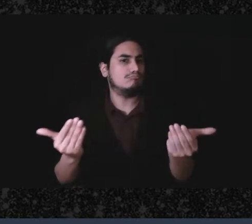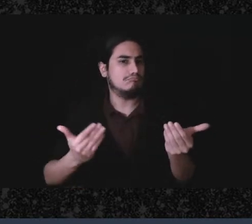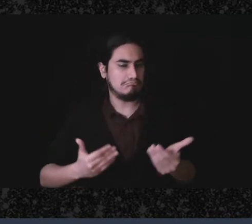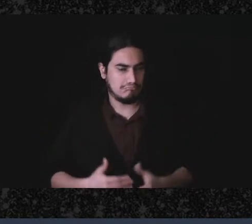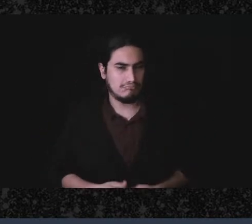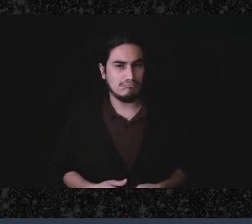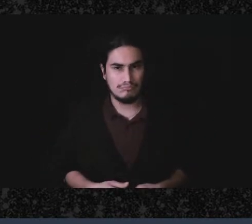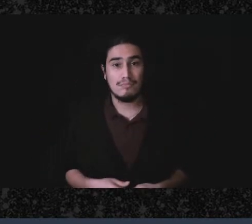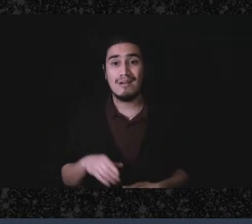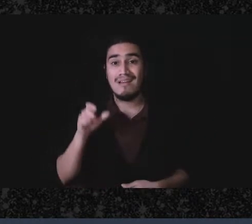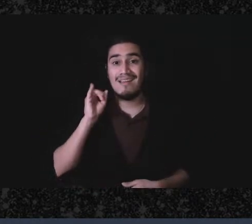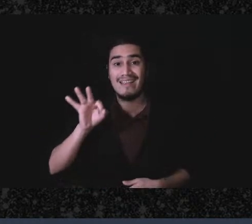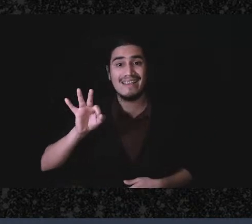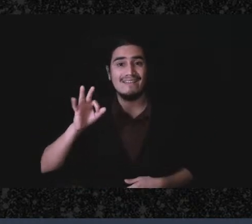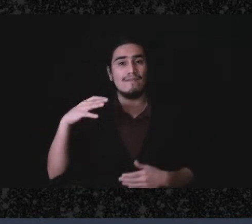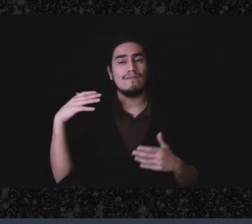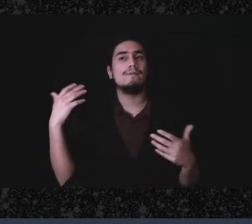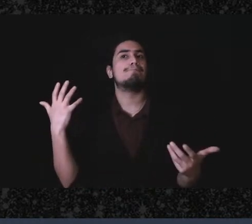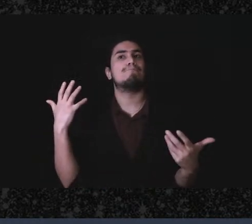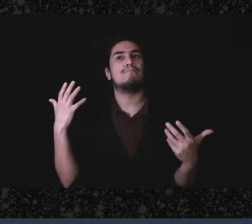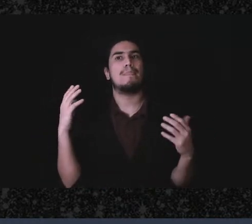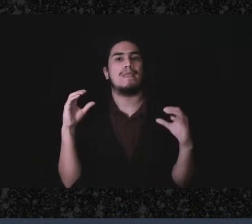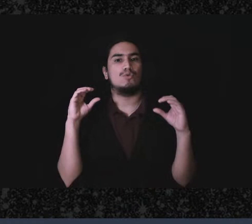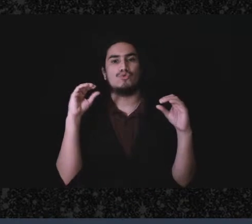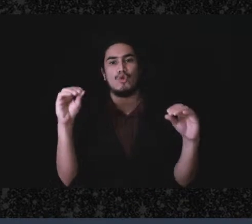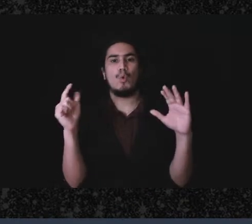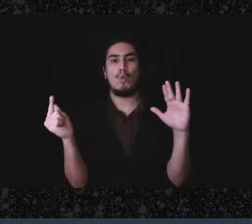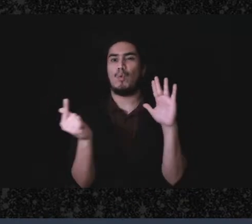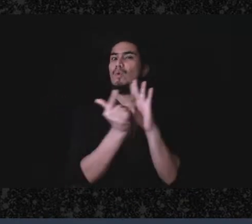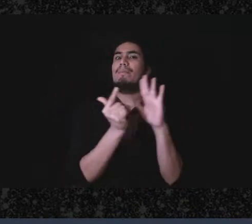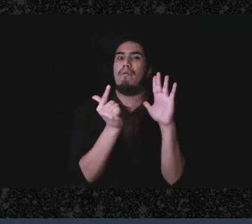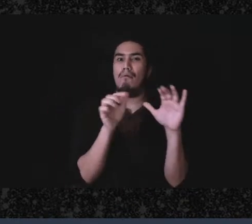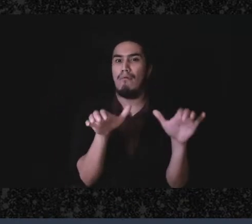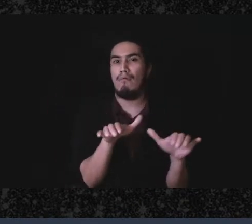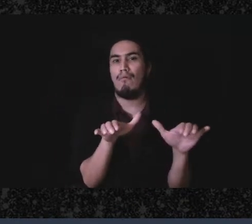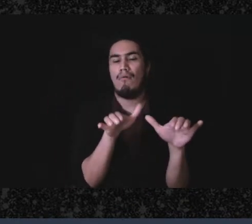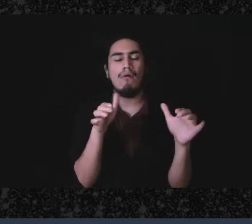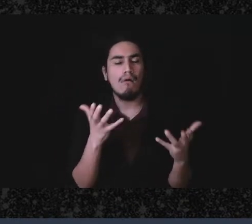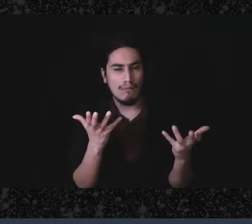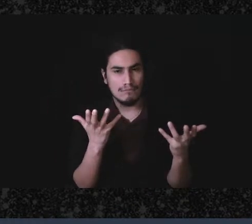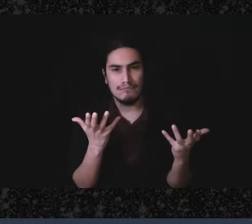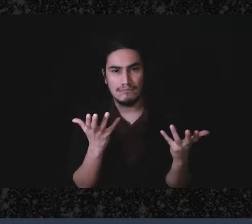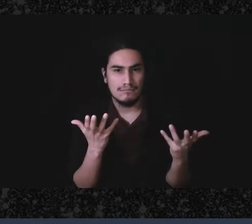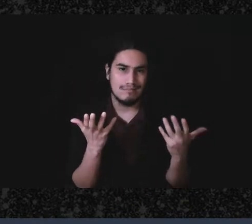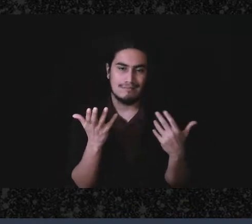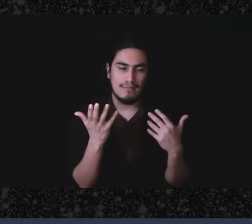If there is nothing criminal then the - which is a very high standard to me